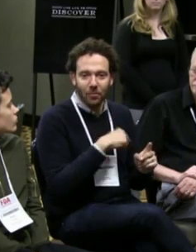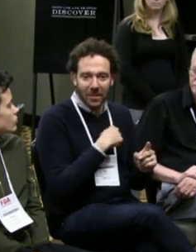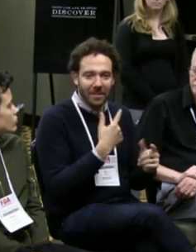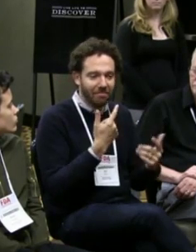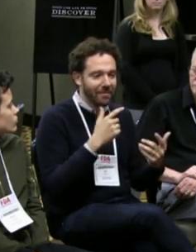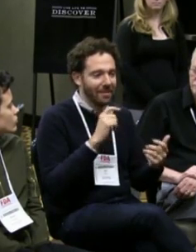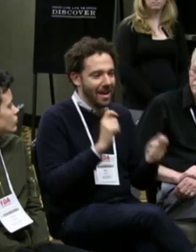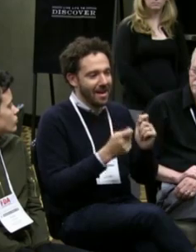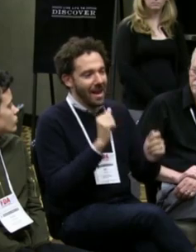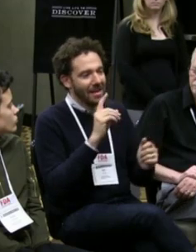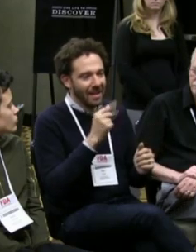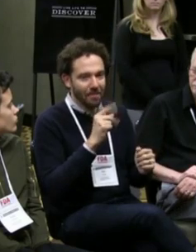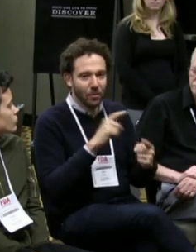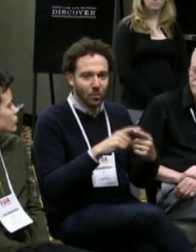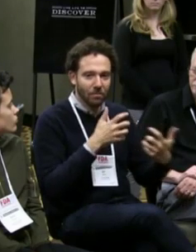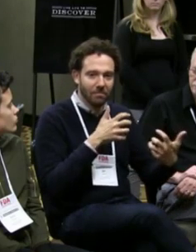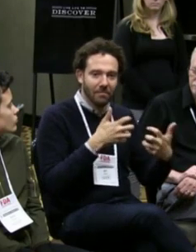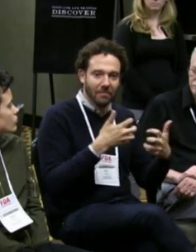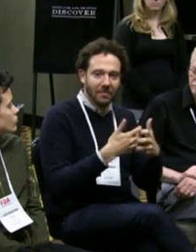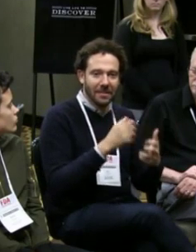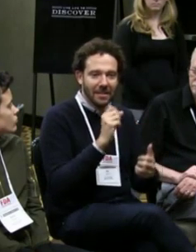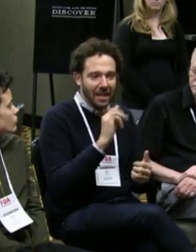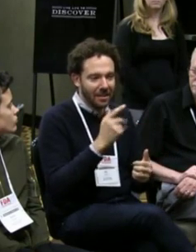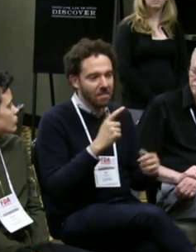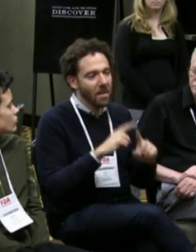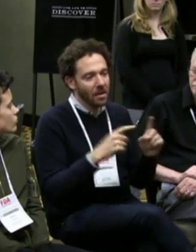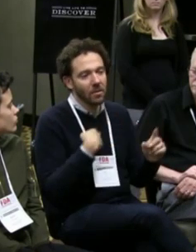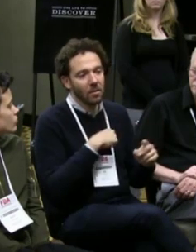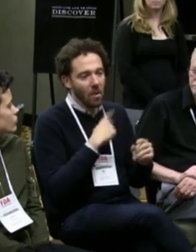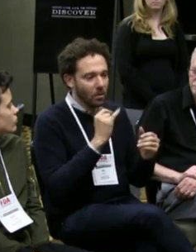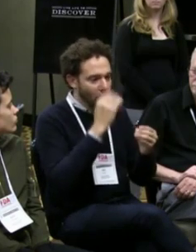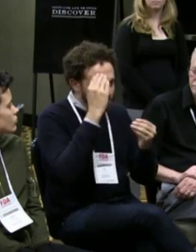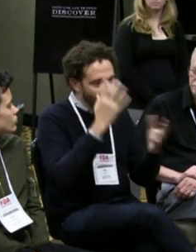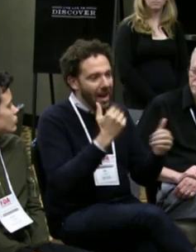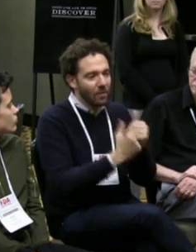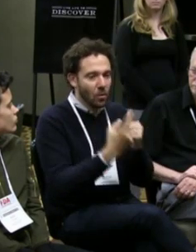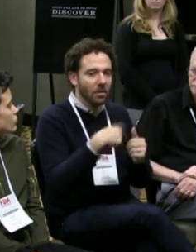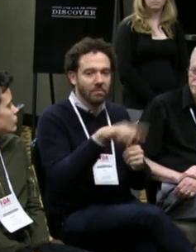It wasn't a perfect solution, but we were able to adapt to the setting.